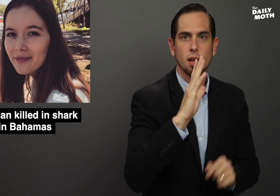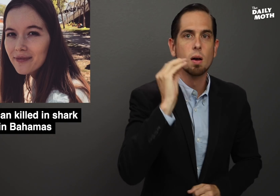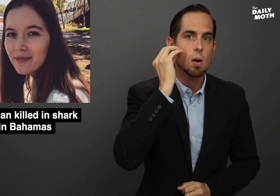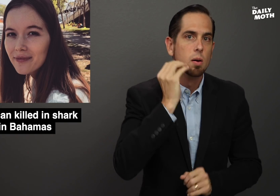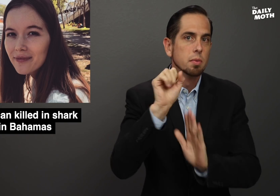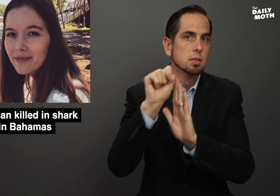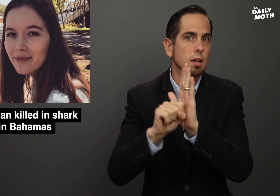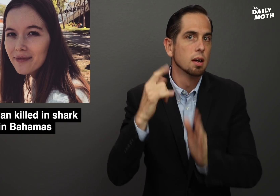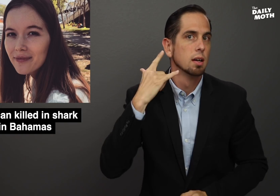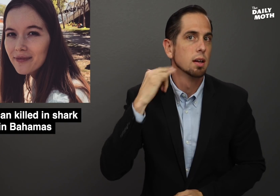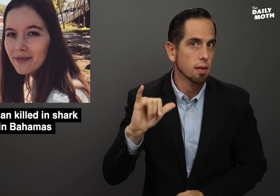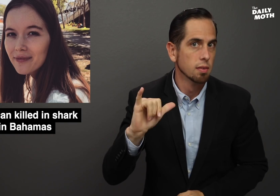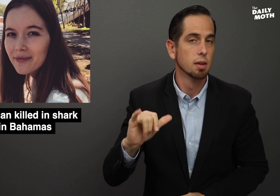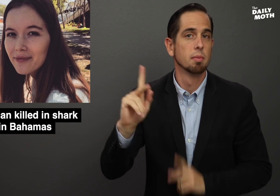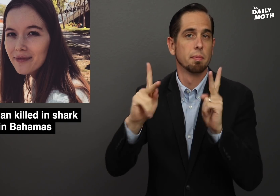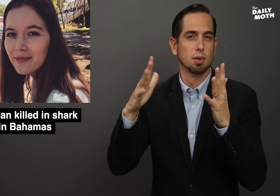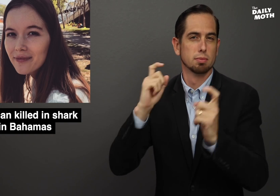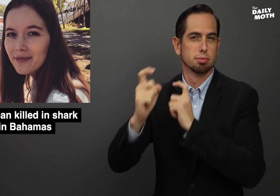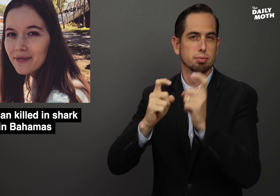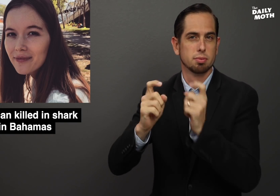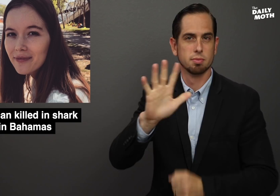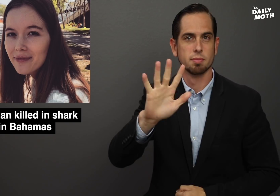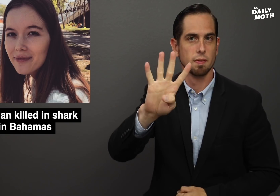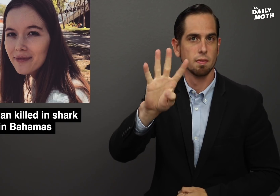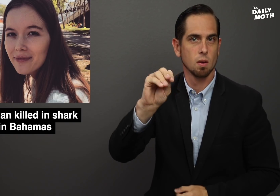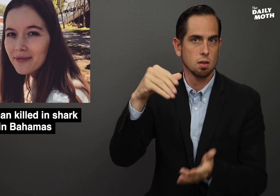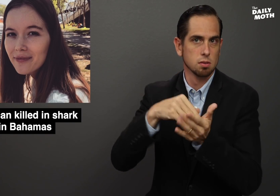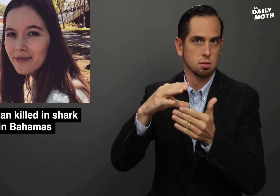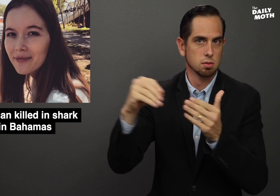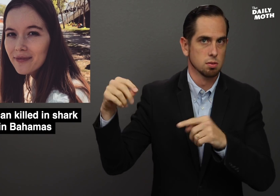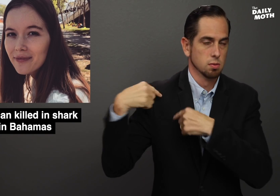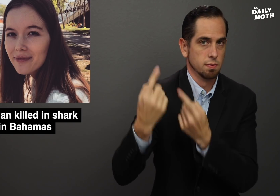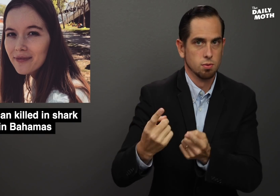her home state of California. It's raised $40,000 so far.